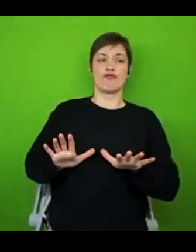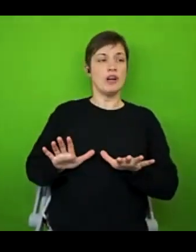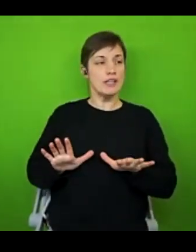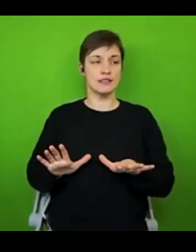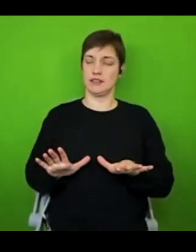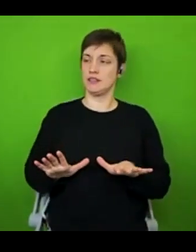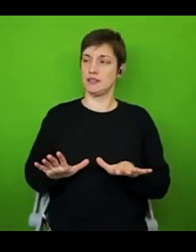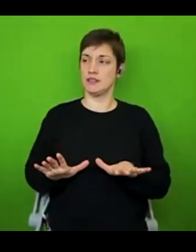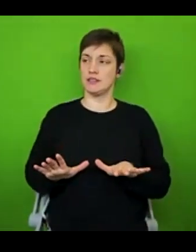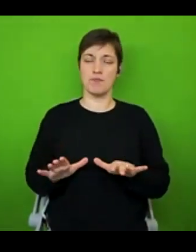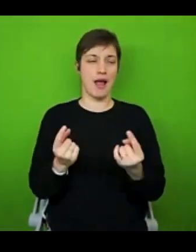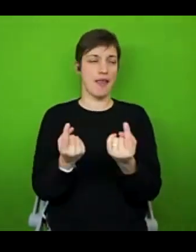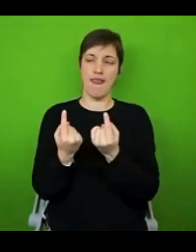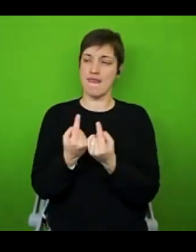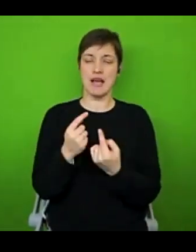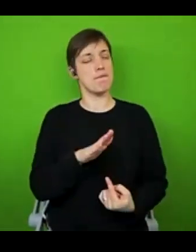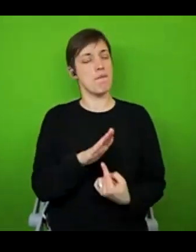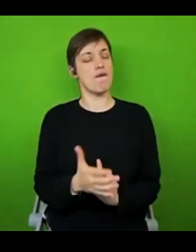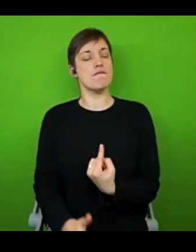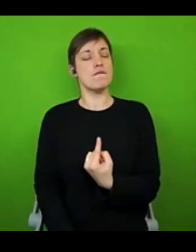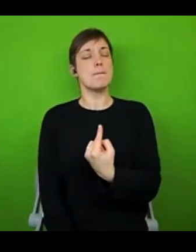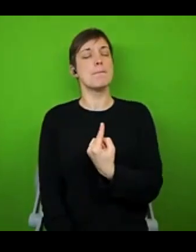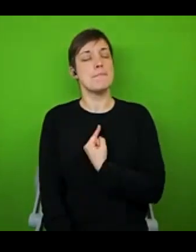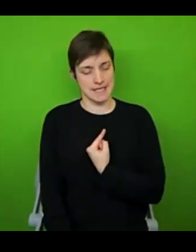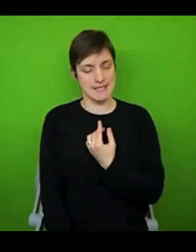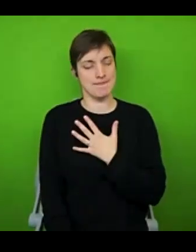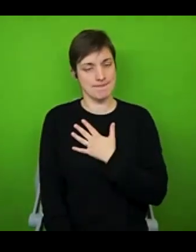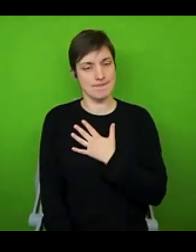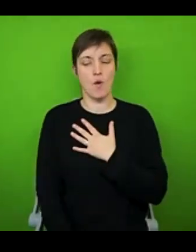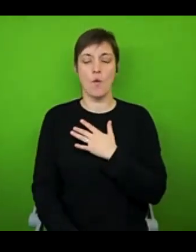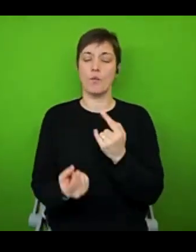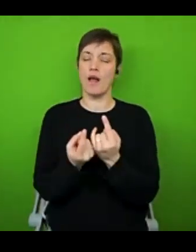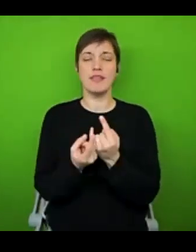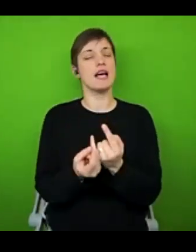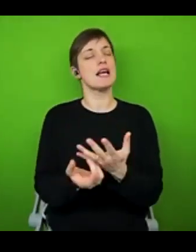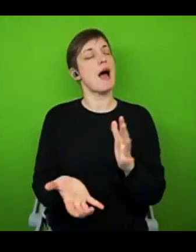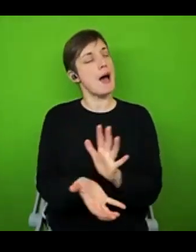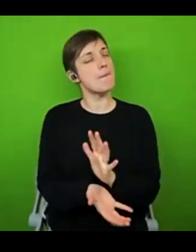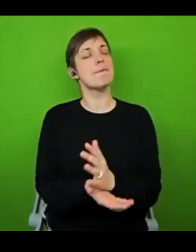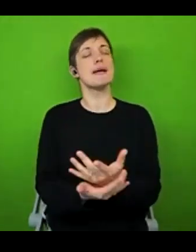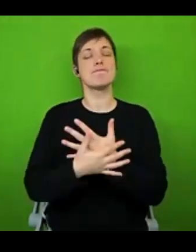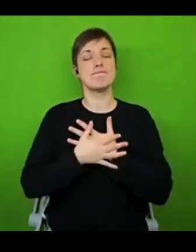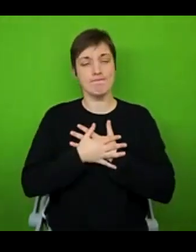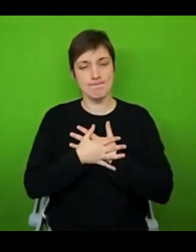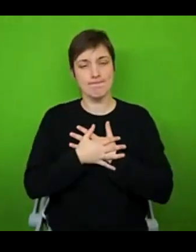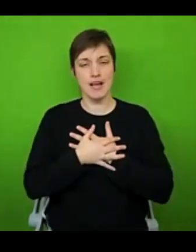the things that truly matter to me? What are the things that bring me happy? And what are the steps I can take in order to get to those things.